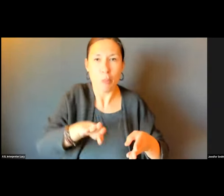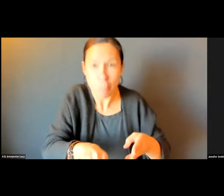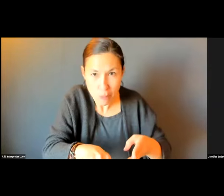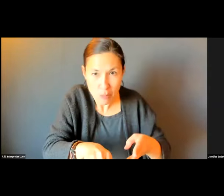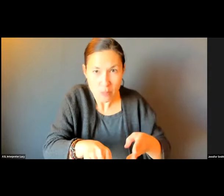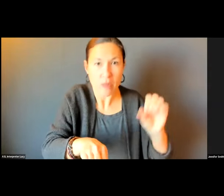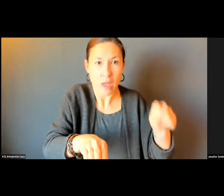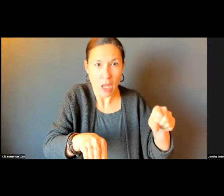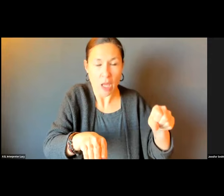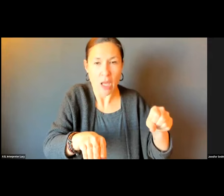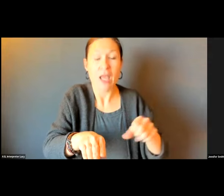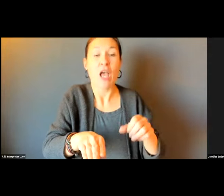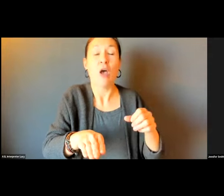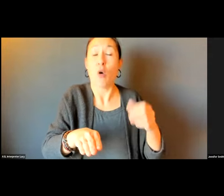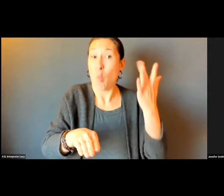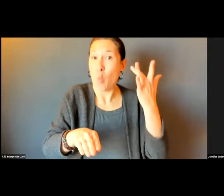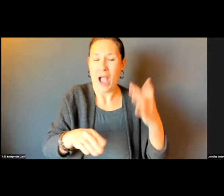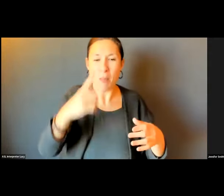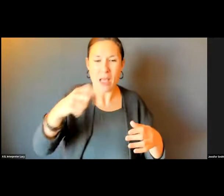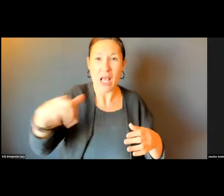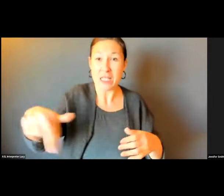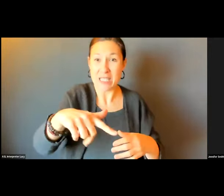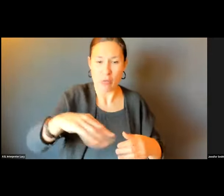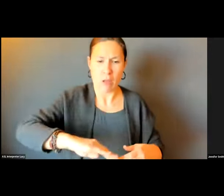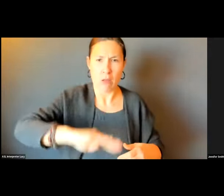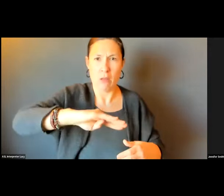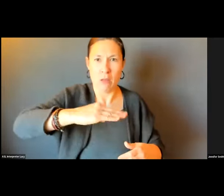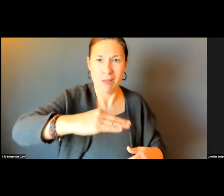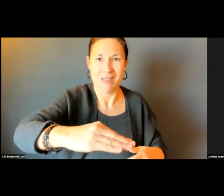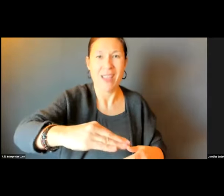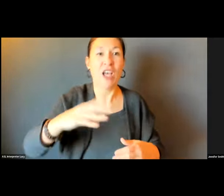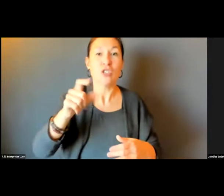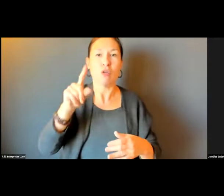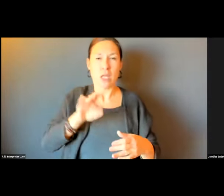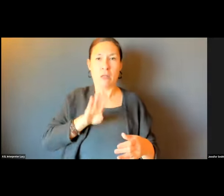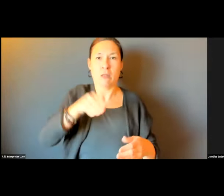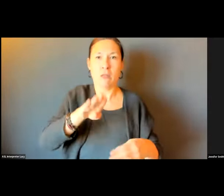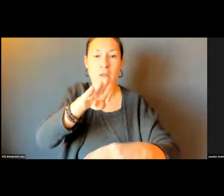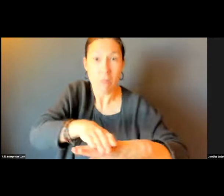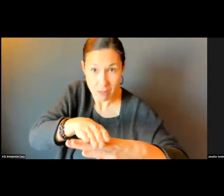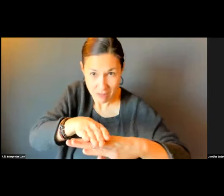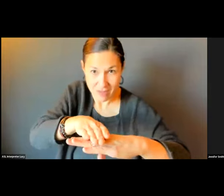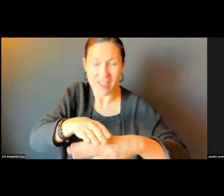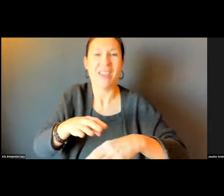SO, THE RAMP CAN DEPLOY AND THEY WILL MAKE A CONNECTION FROM THAT CUT-OUT IN THE LANDING PAD